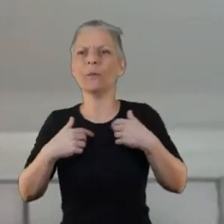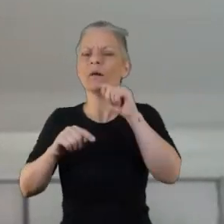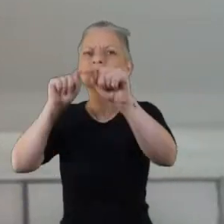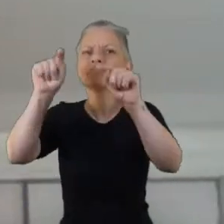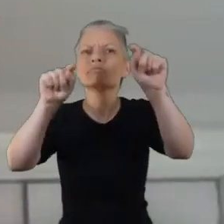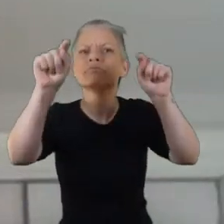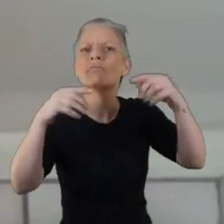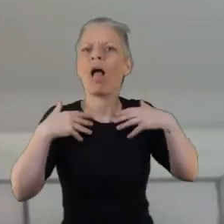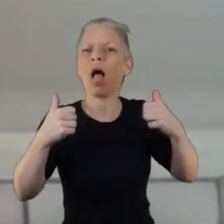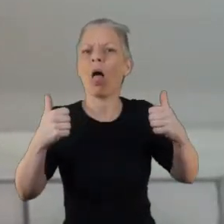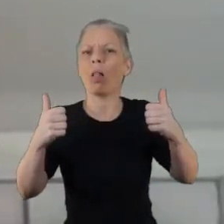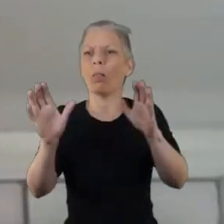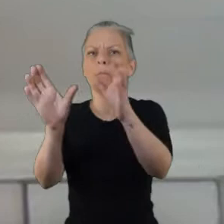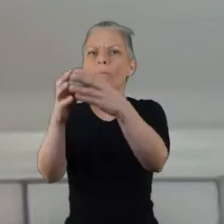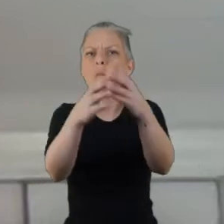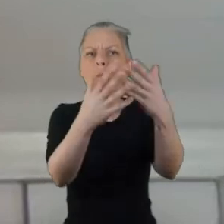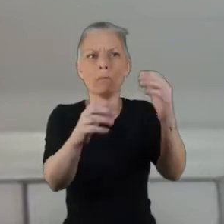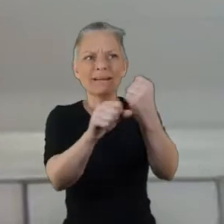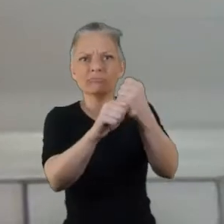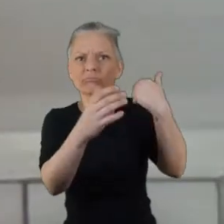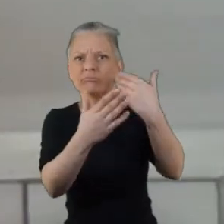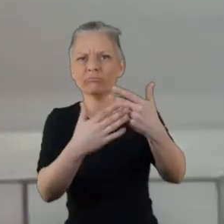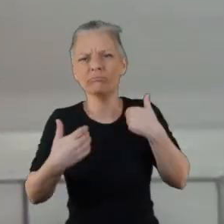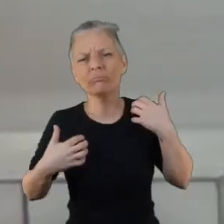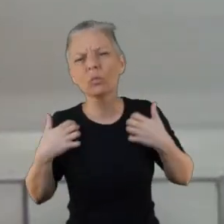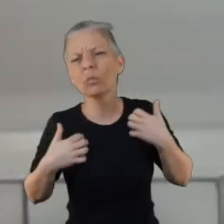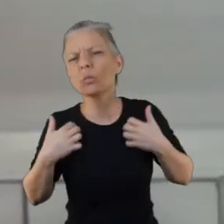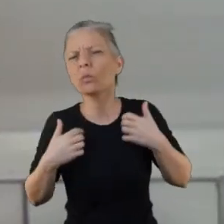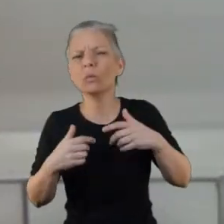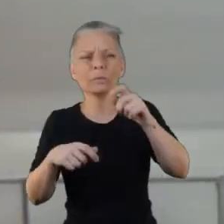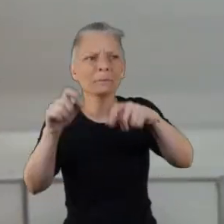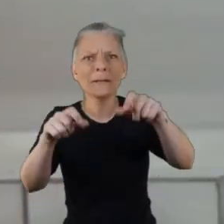out people with lived experience, what their reviews were we were keen to find out from